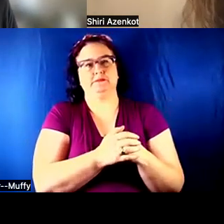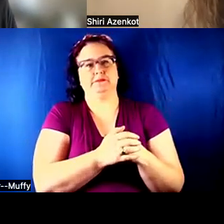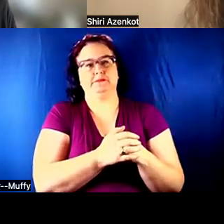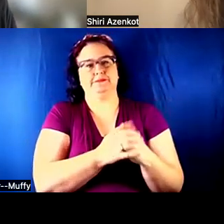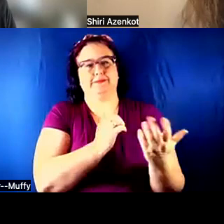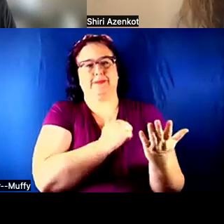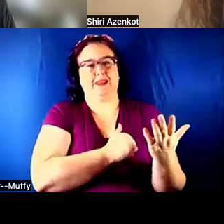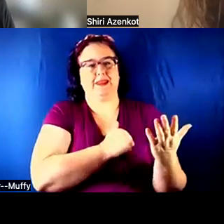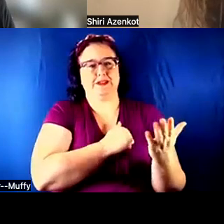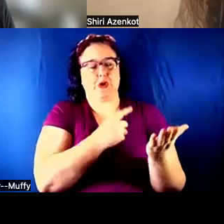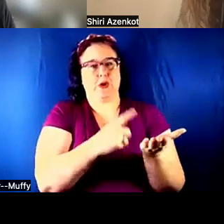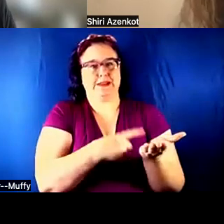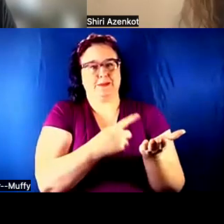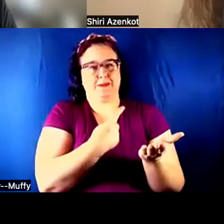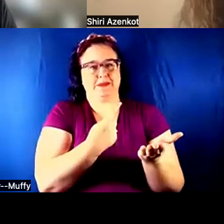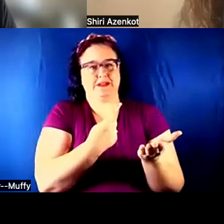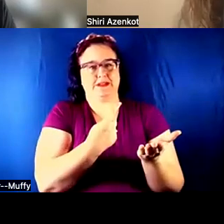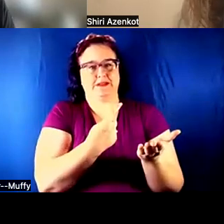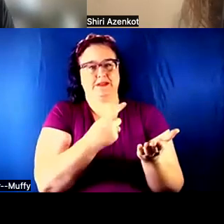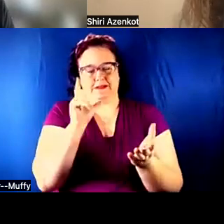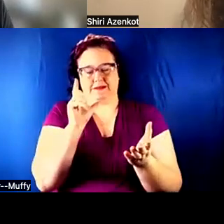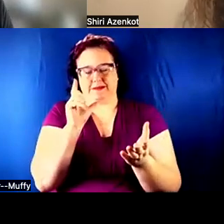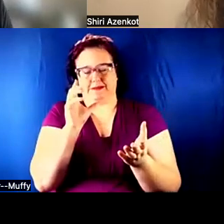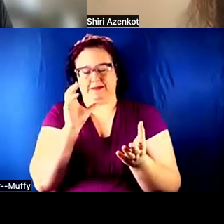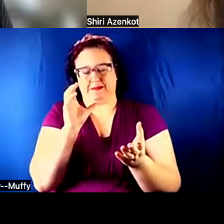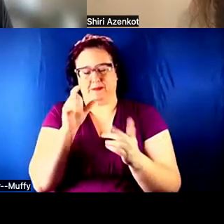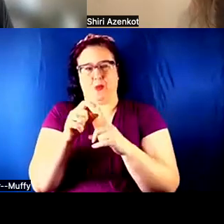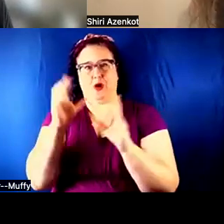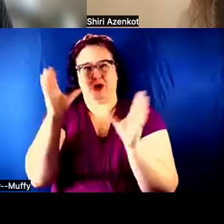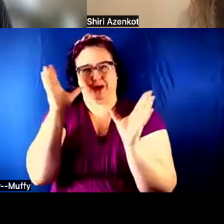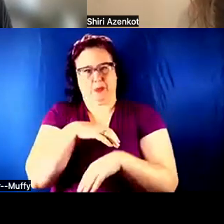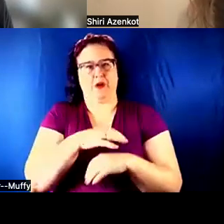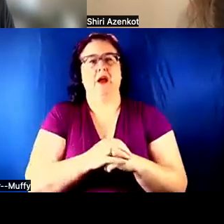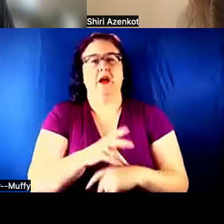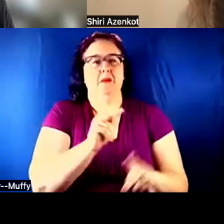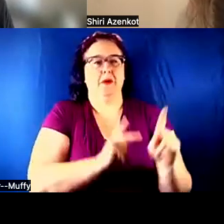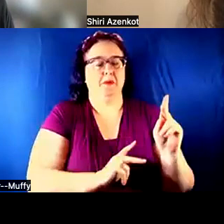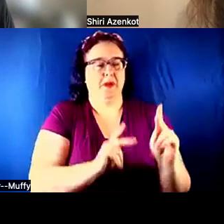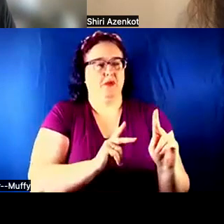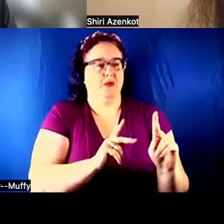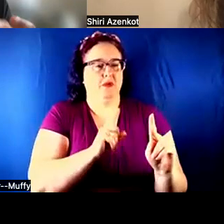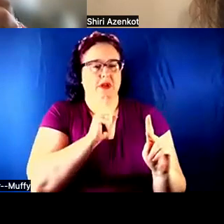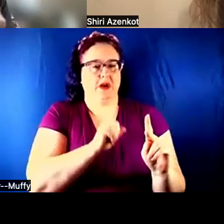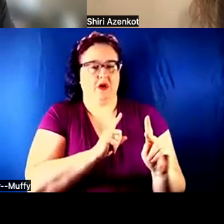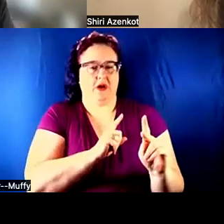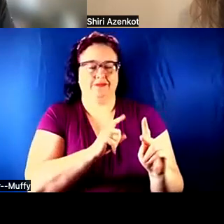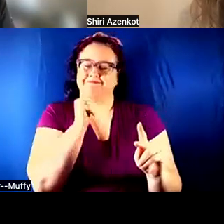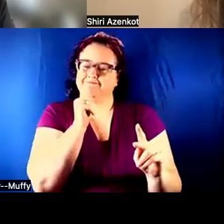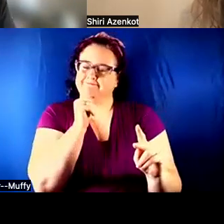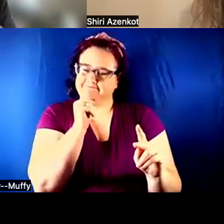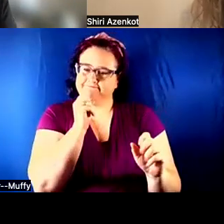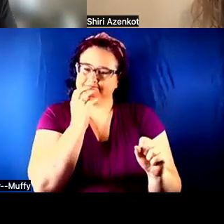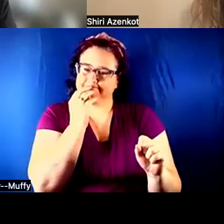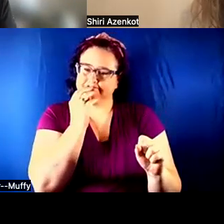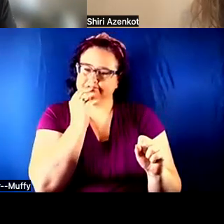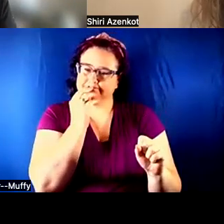I USE WEIRD WORDING -- BUT PEOPLE ARE EXPLOITED -- NOT EXACTLY EXPLOITED. PEOPLE THAT ARE GOOD AT